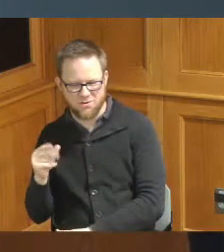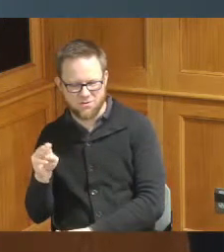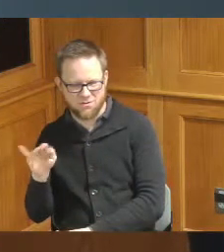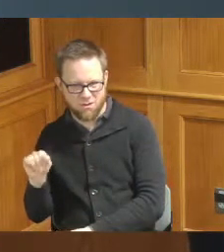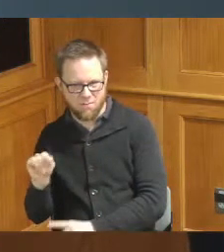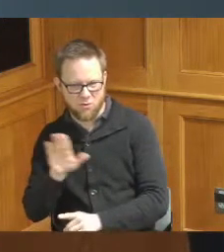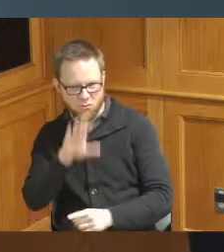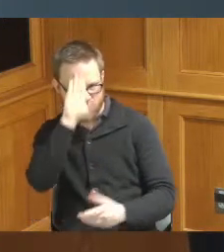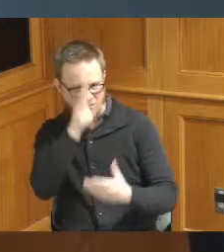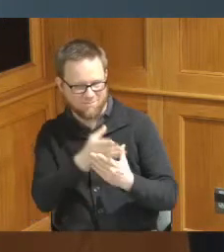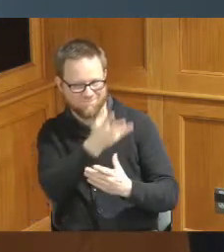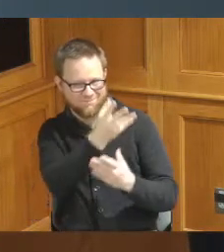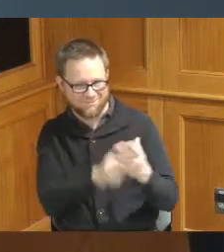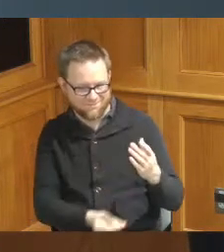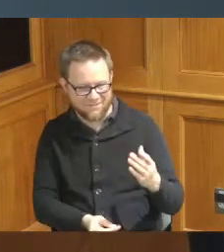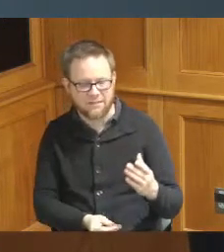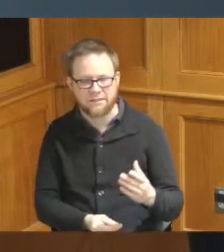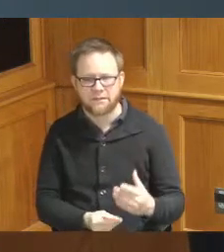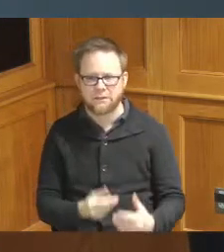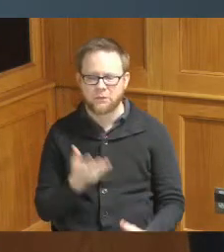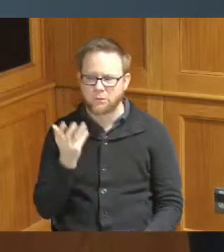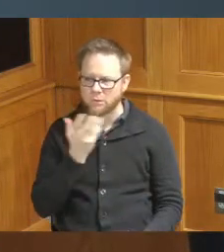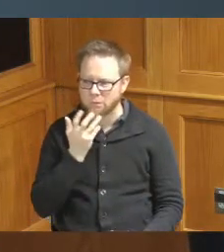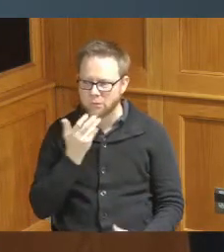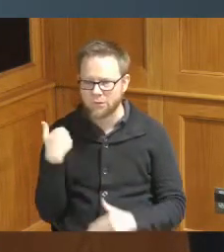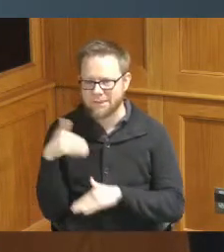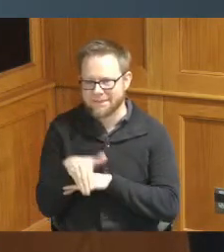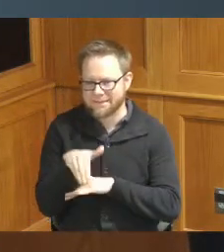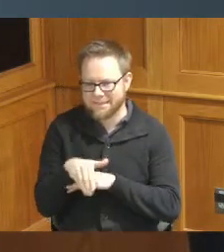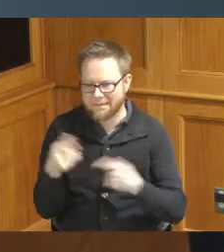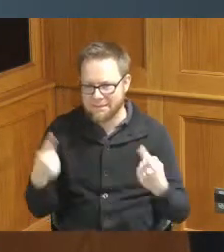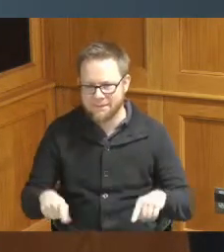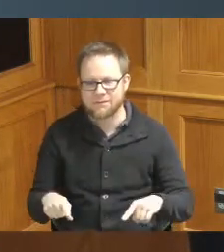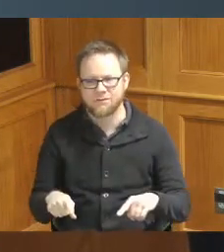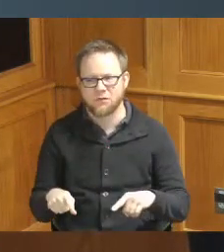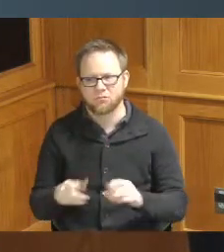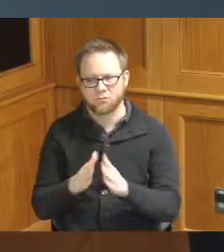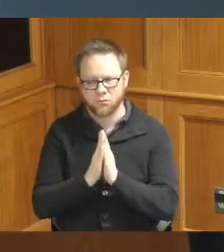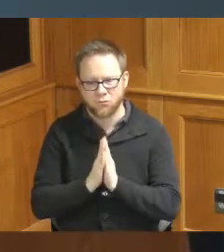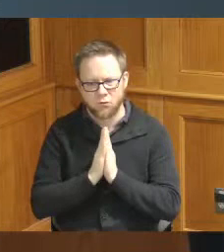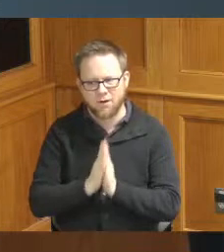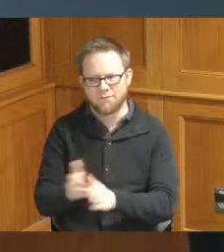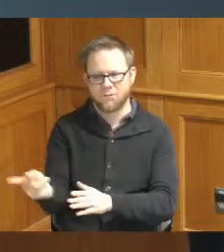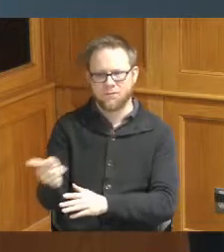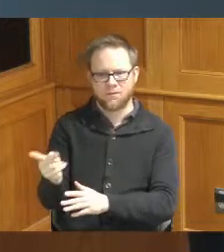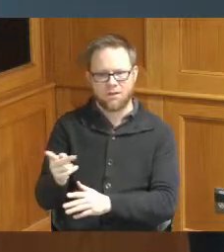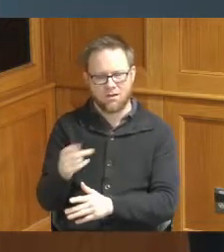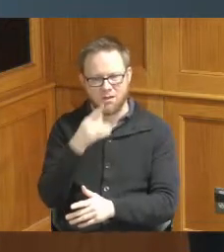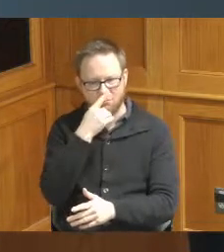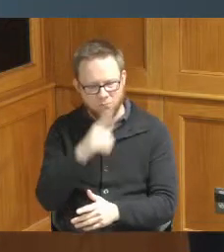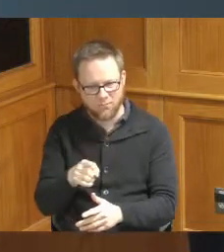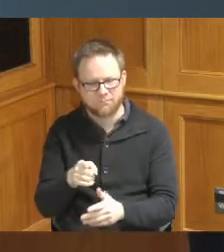and just please keep them in prayer along with others as we pray today thank you